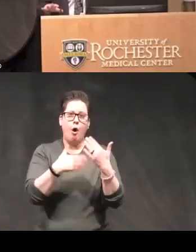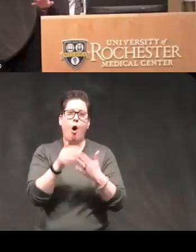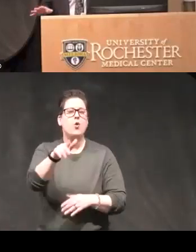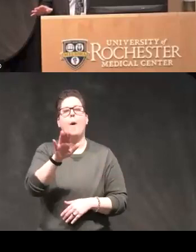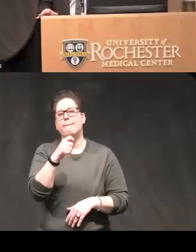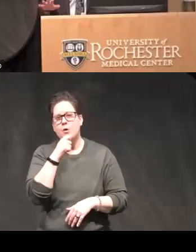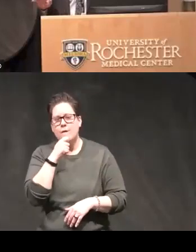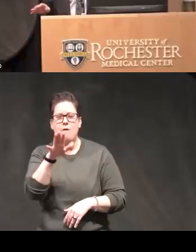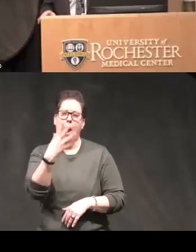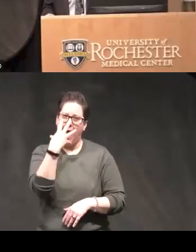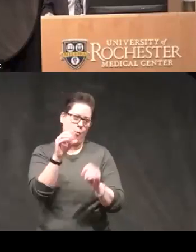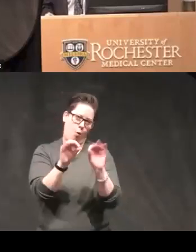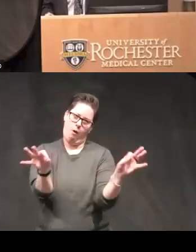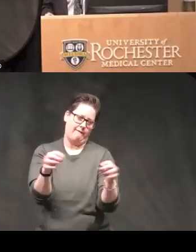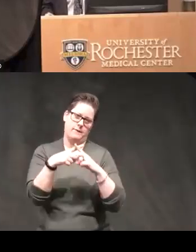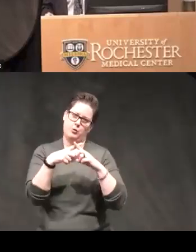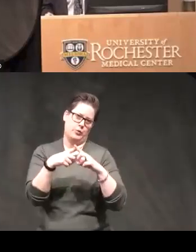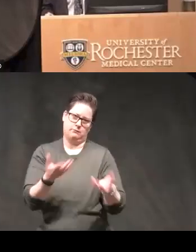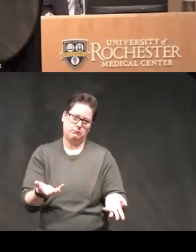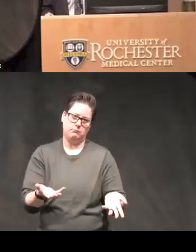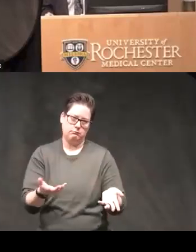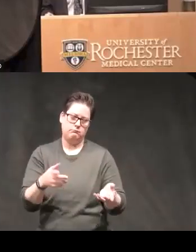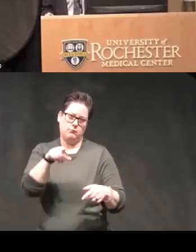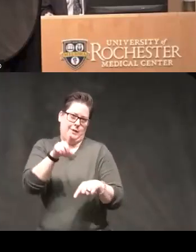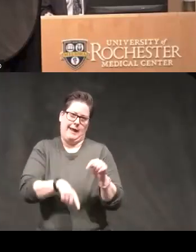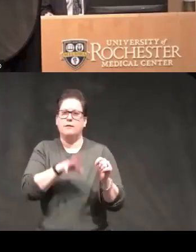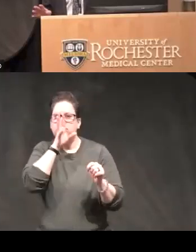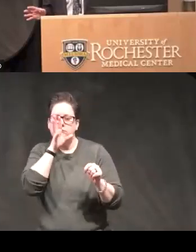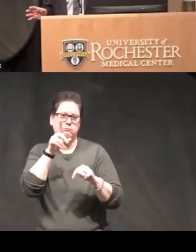of your microphones and the cameras will be off during the presentation so that's that's normal